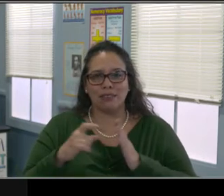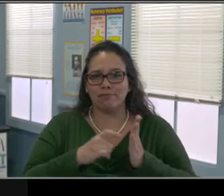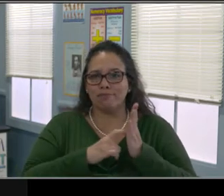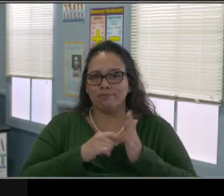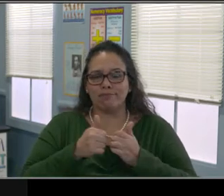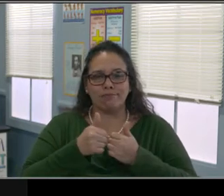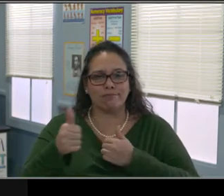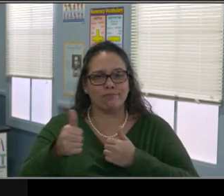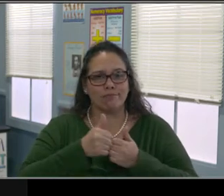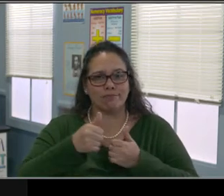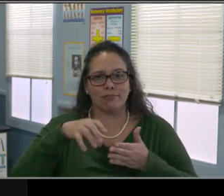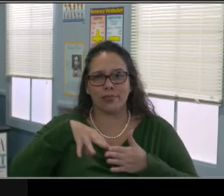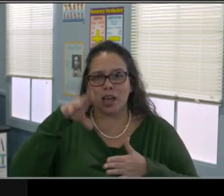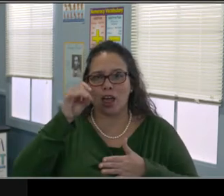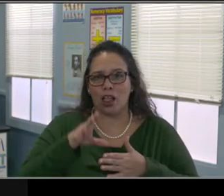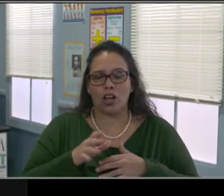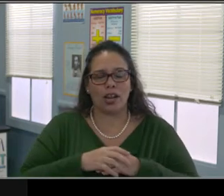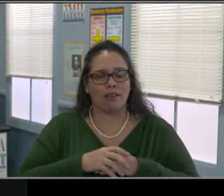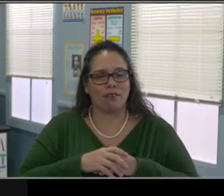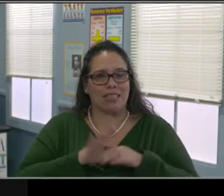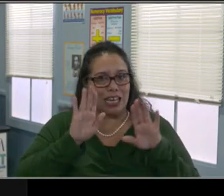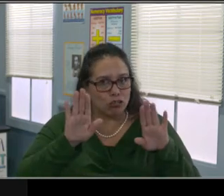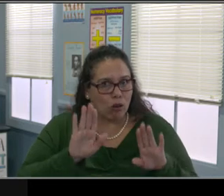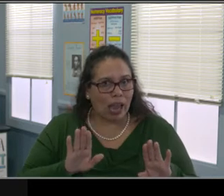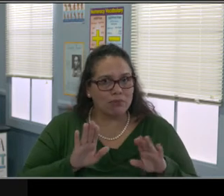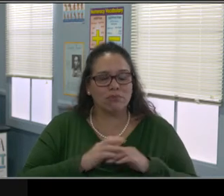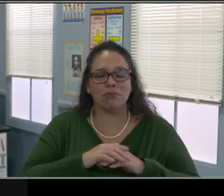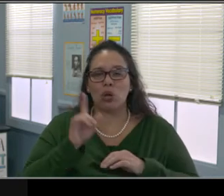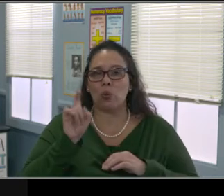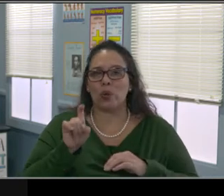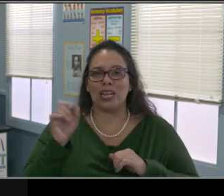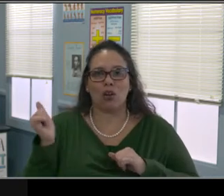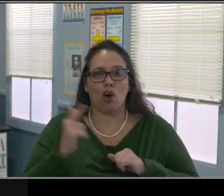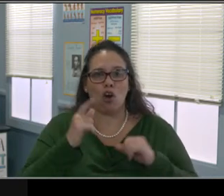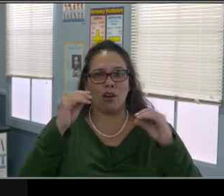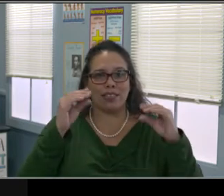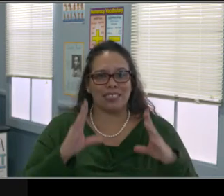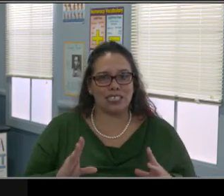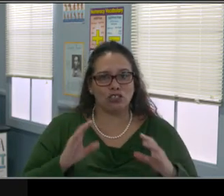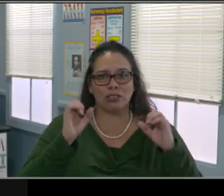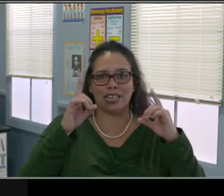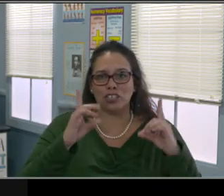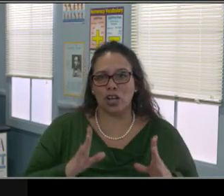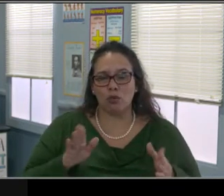Whatever was in the IEP should continue within reason obviously.